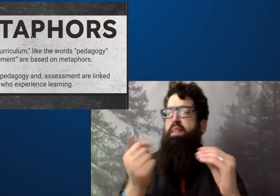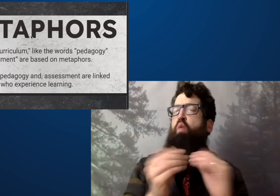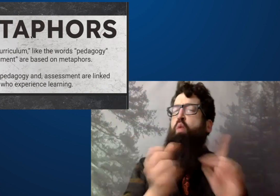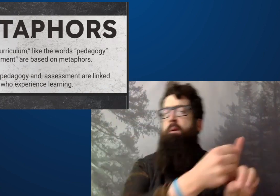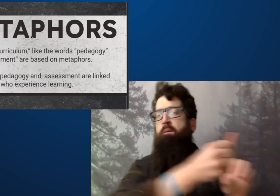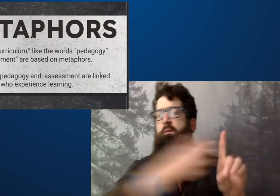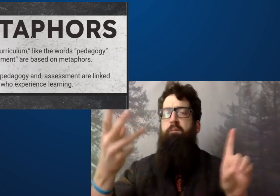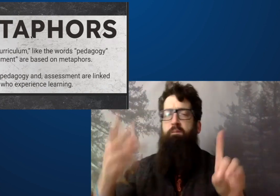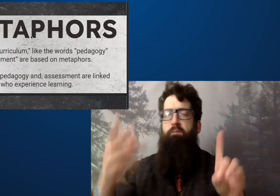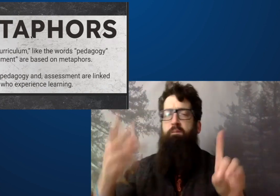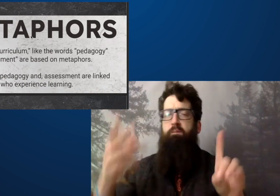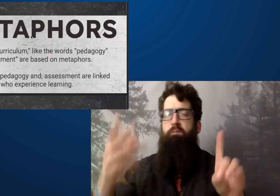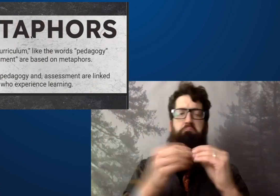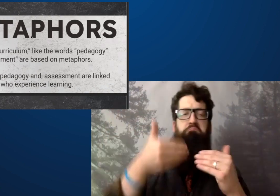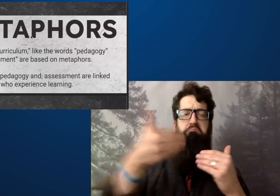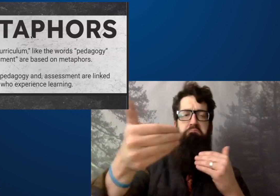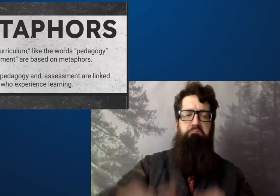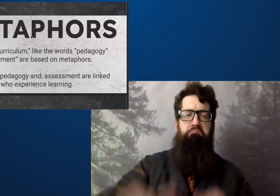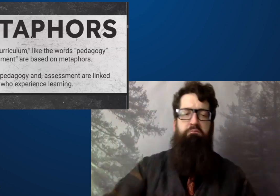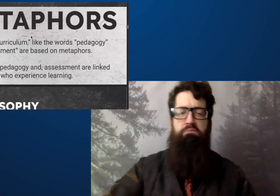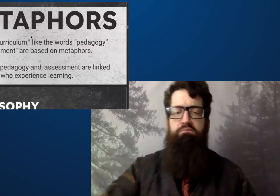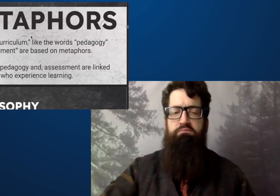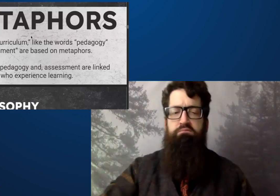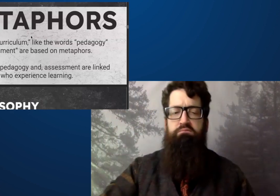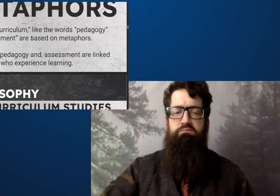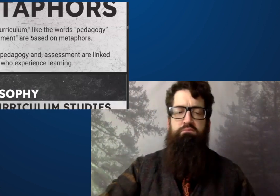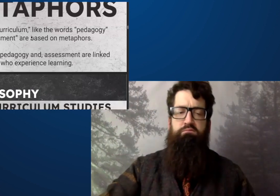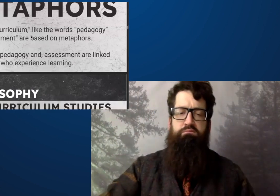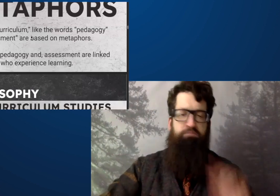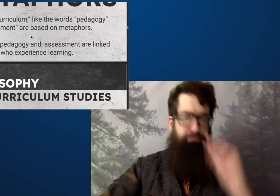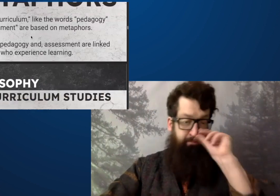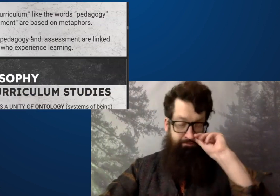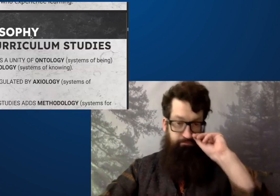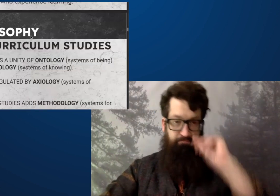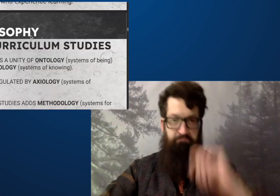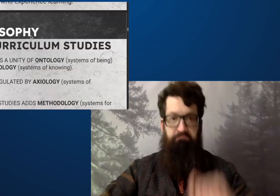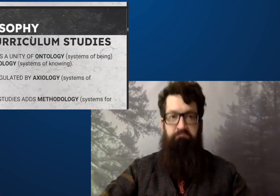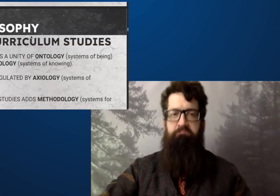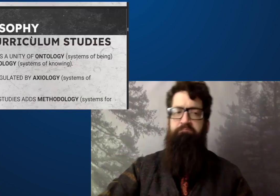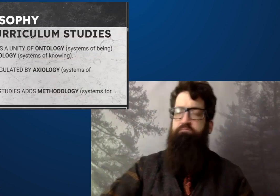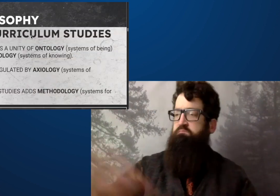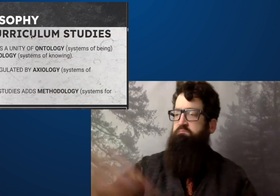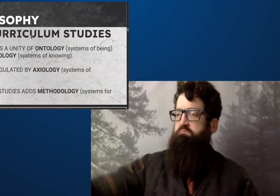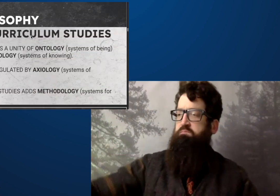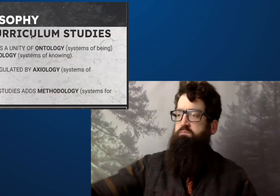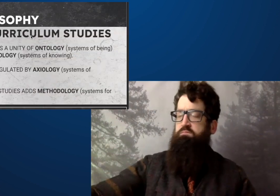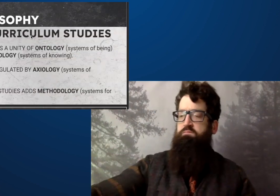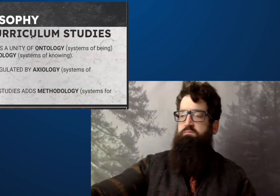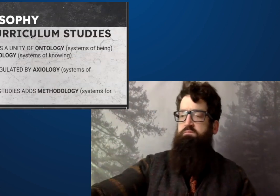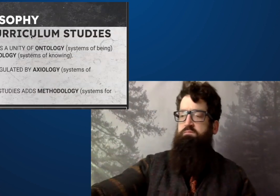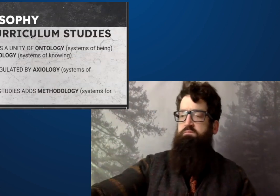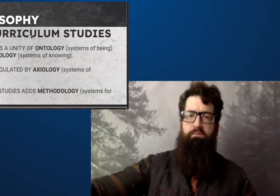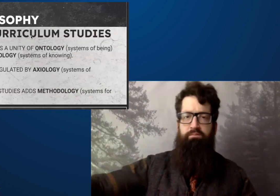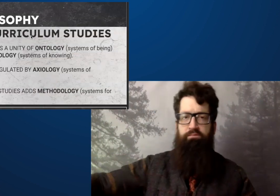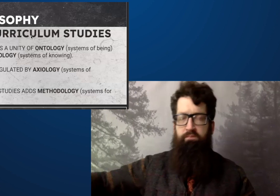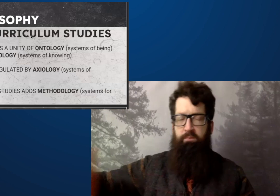I'm going to go into a little bit more depth and explain more in the next few slides and throughout the rest of this lecture.